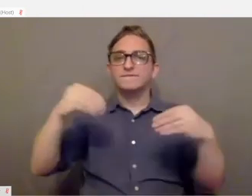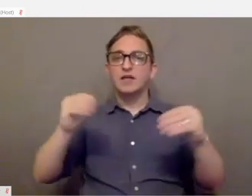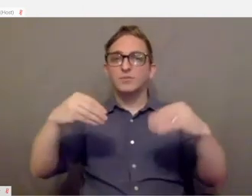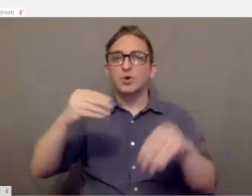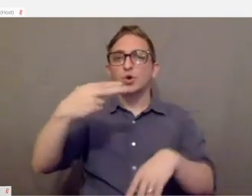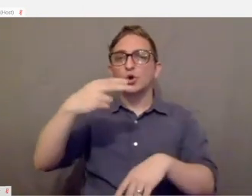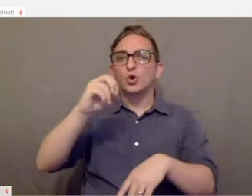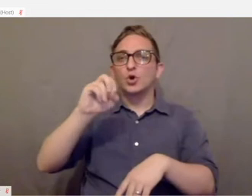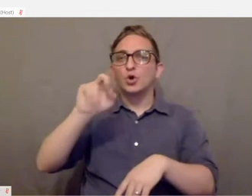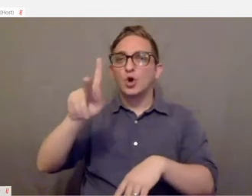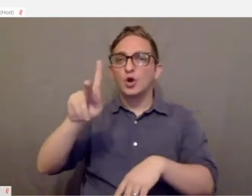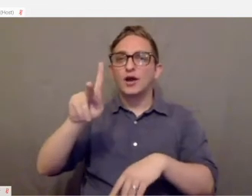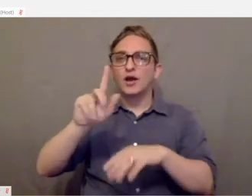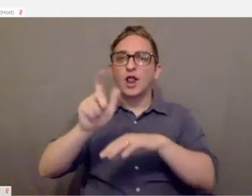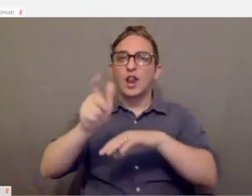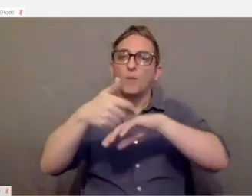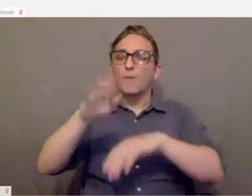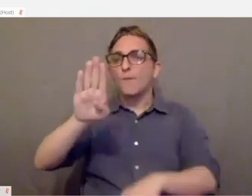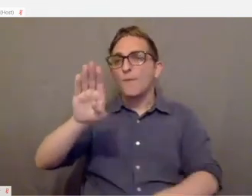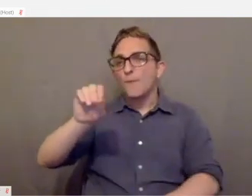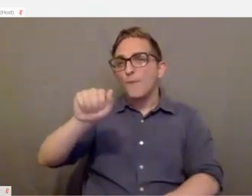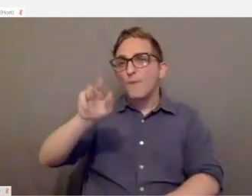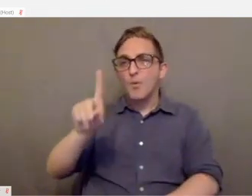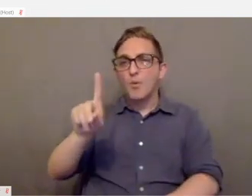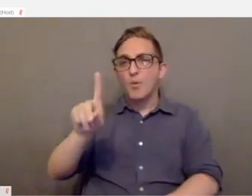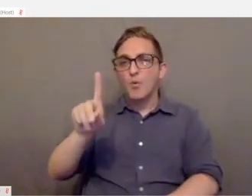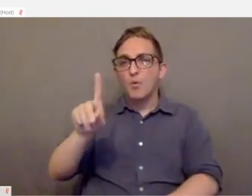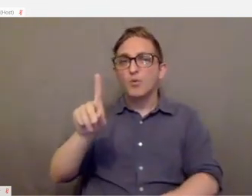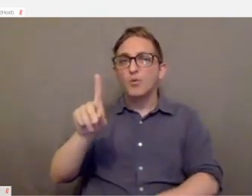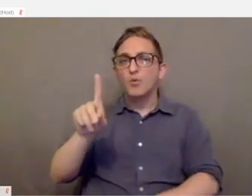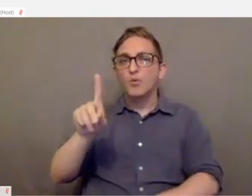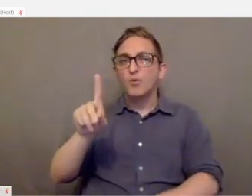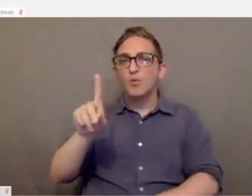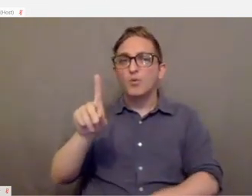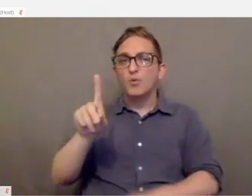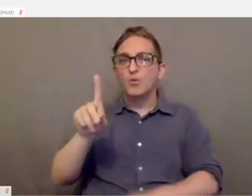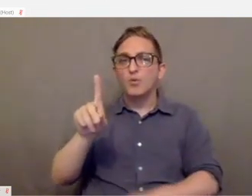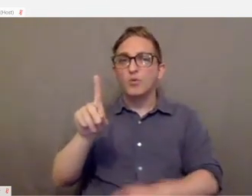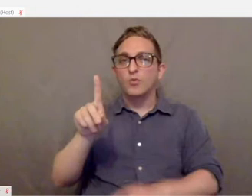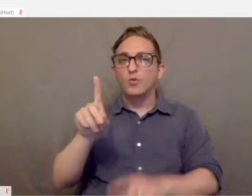On the back of all of the buttons you can put hook and loop and be able to mount these